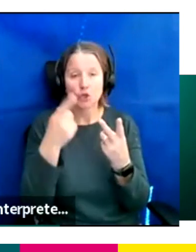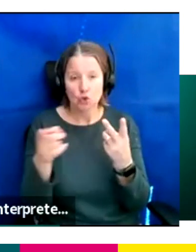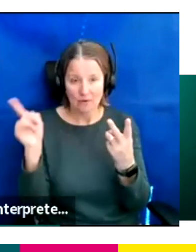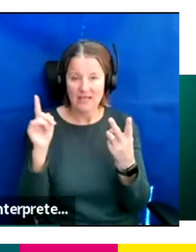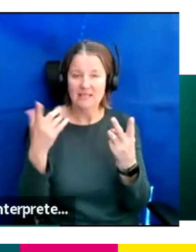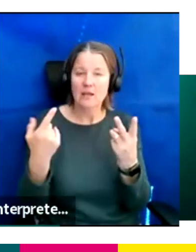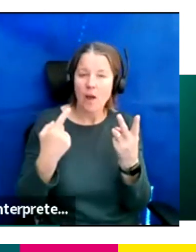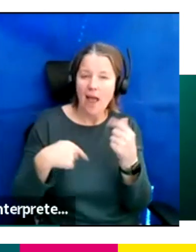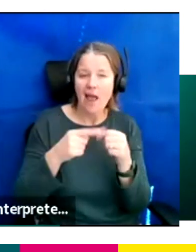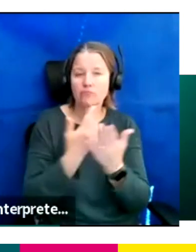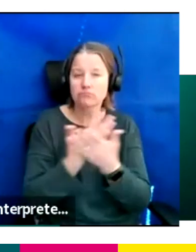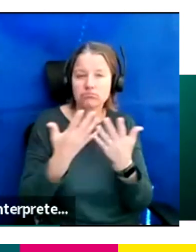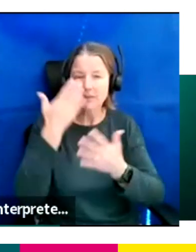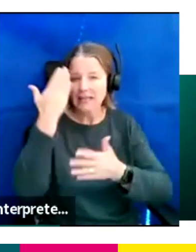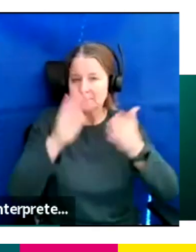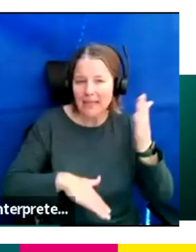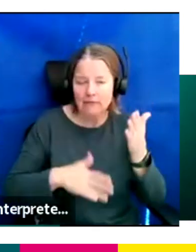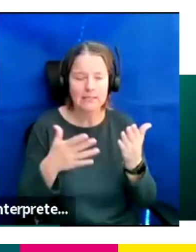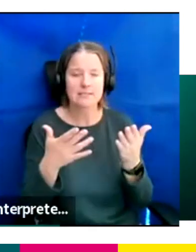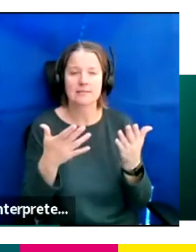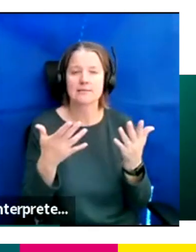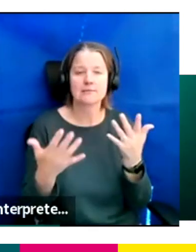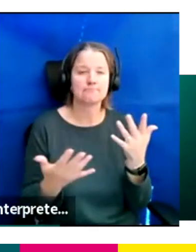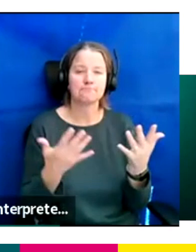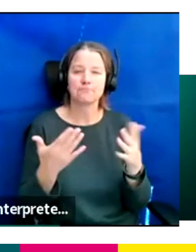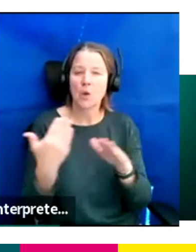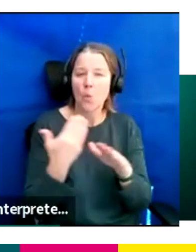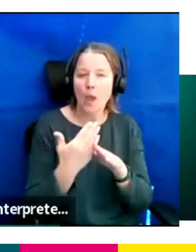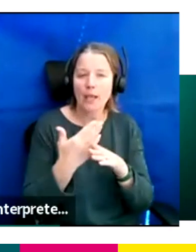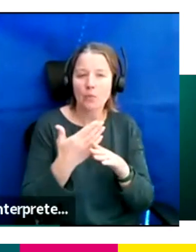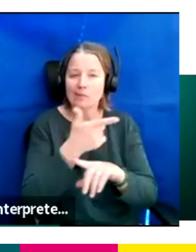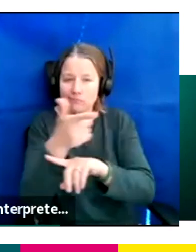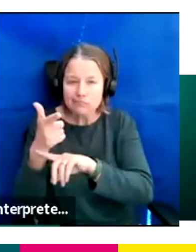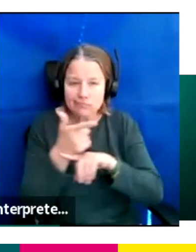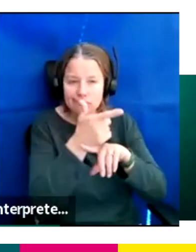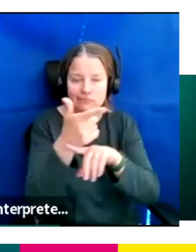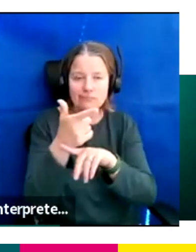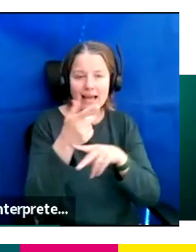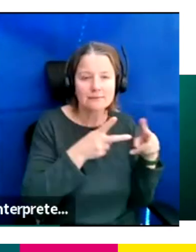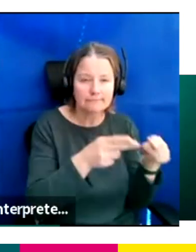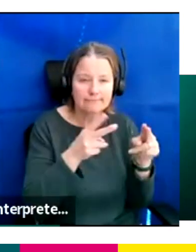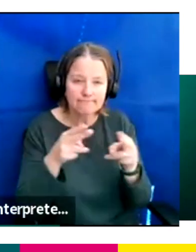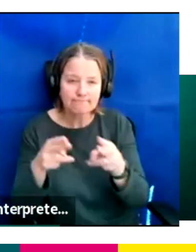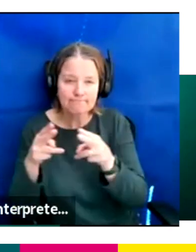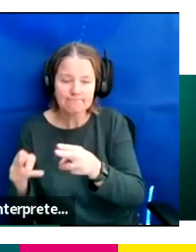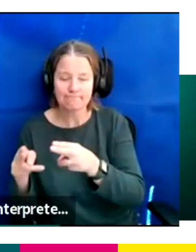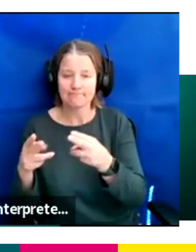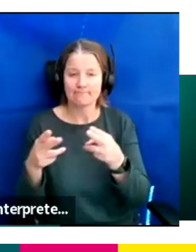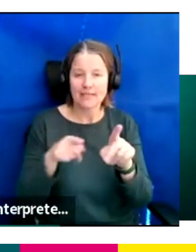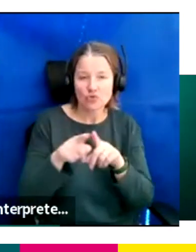guess I went on to further education and I studied media practise and theory at university